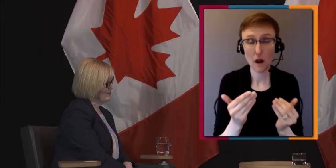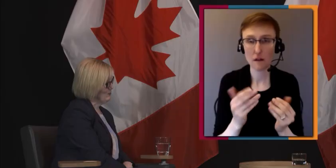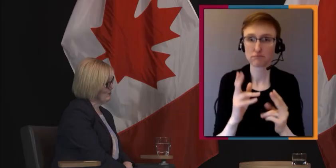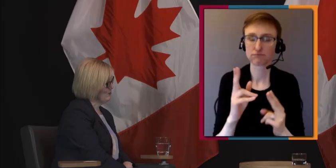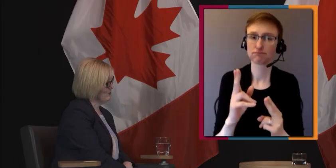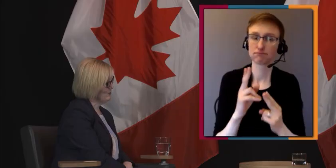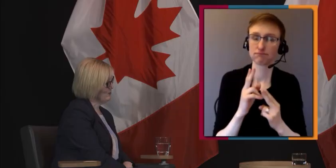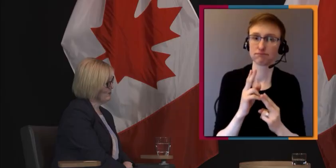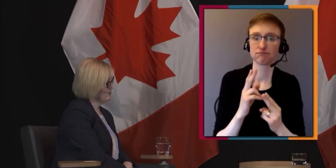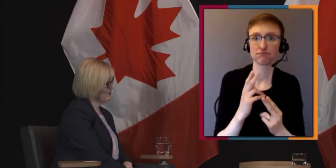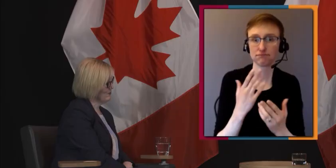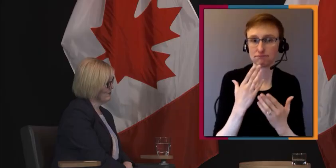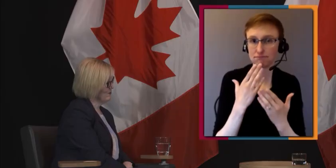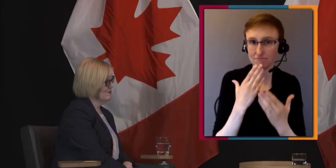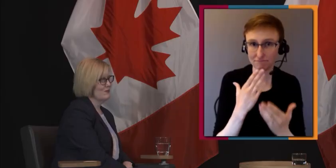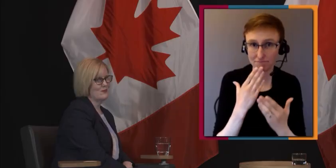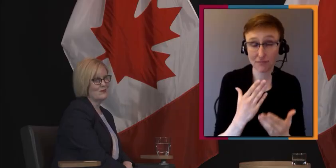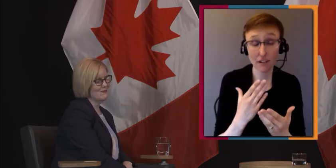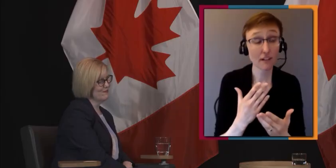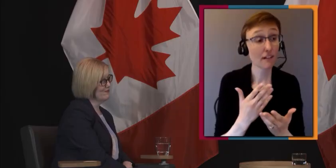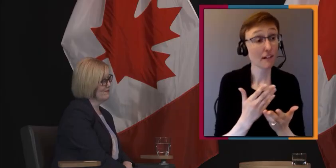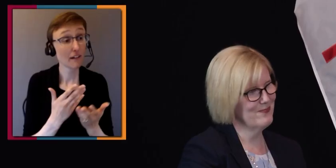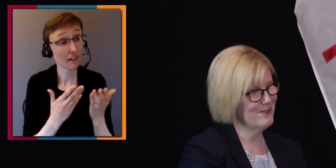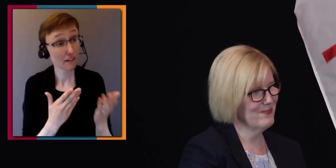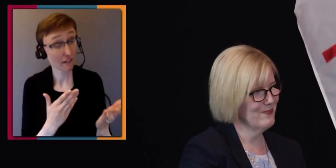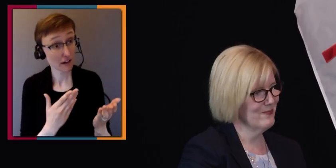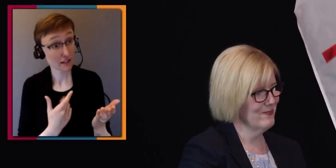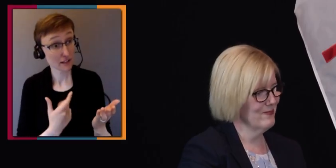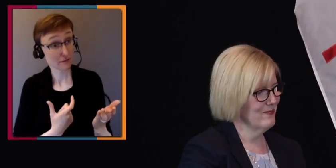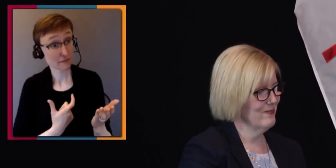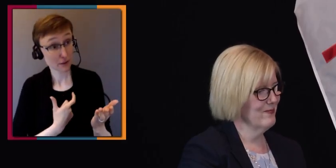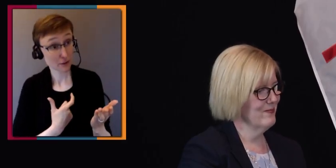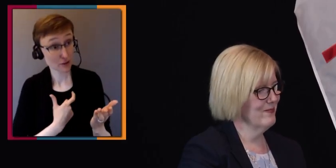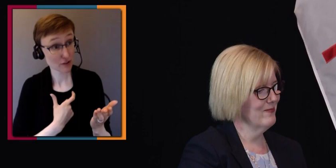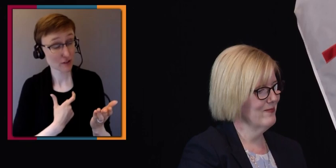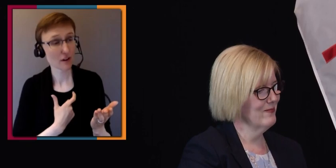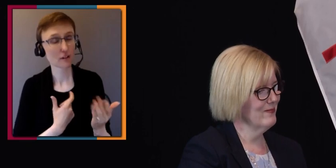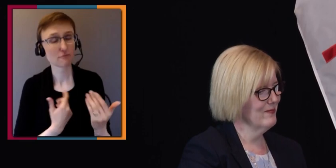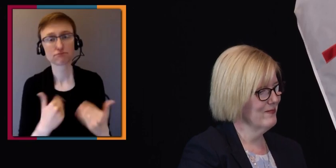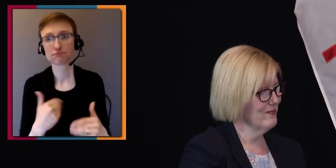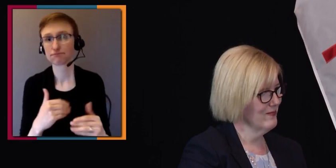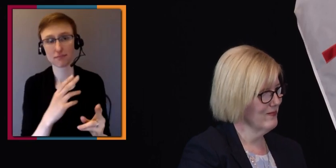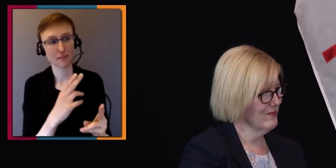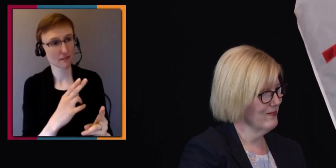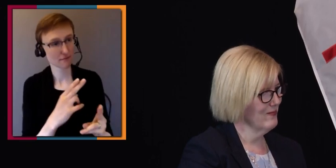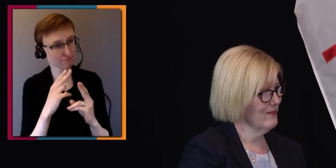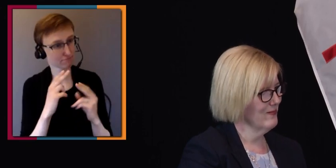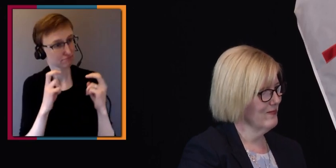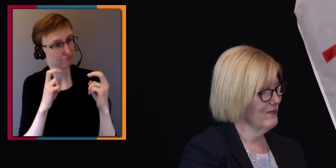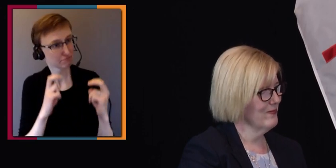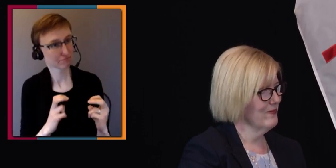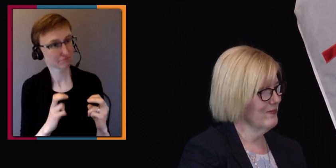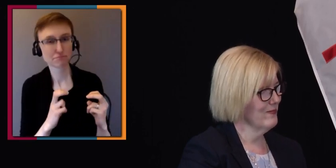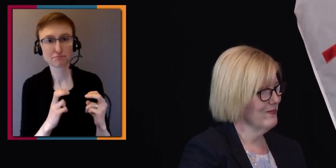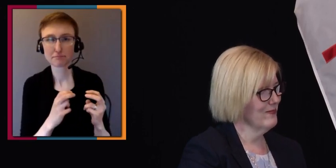who has brought this to so much of a historic moment. Carla Qualtrough.